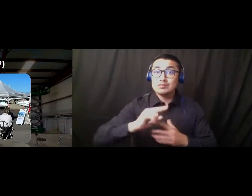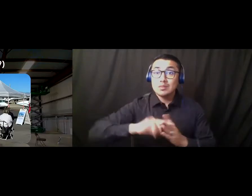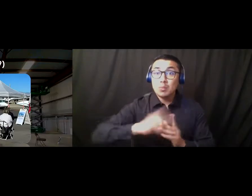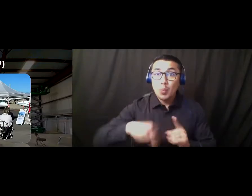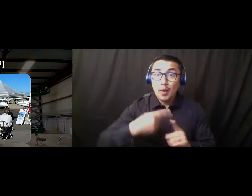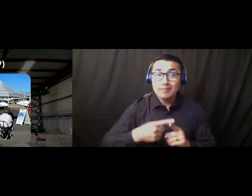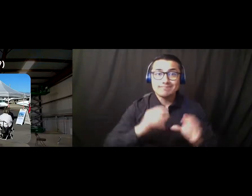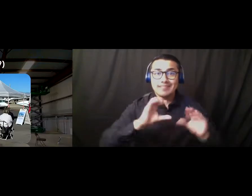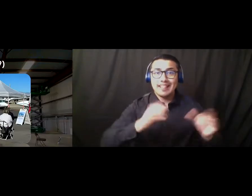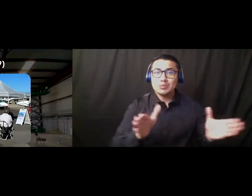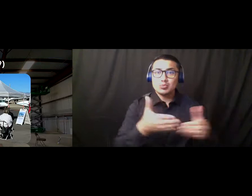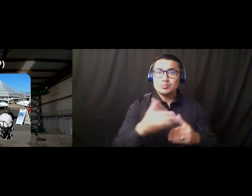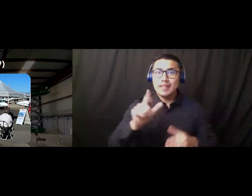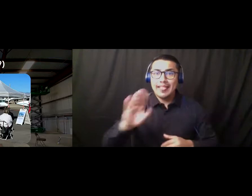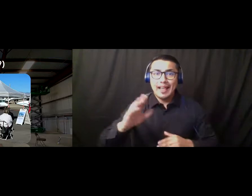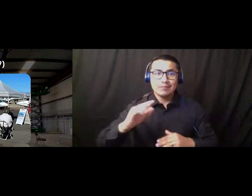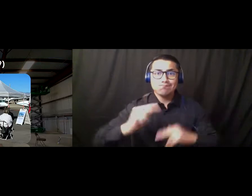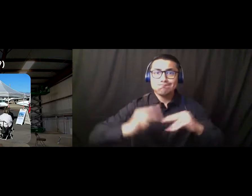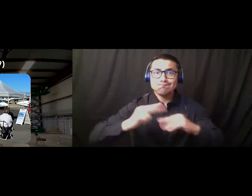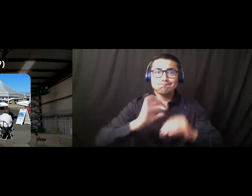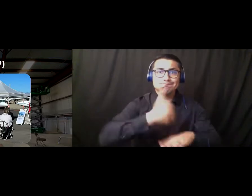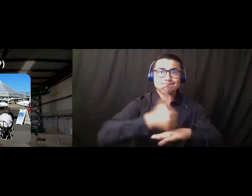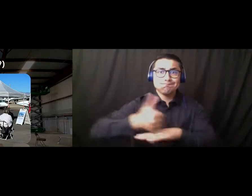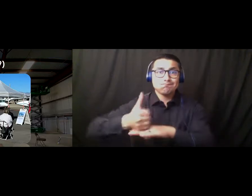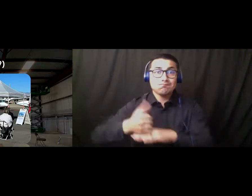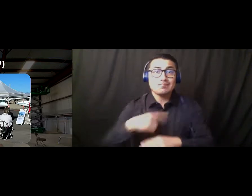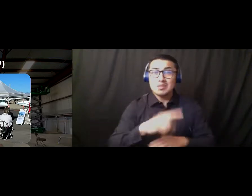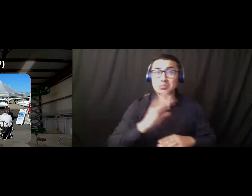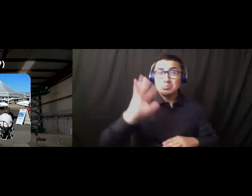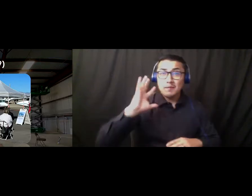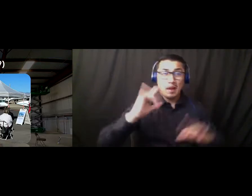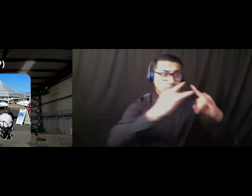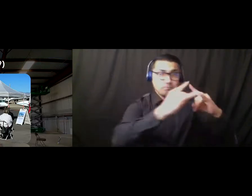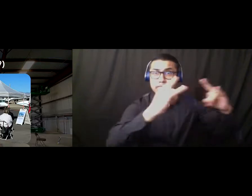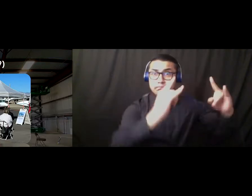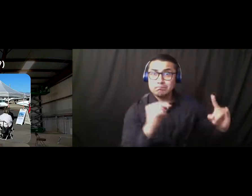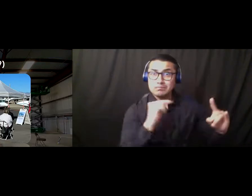being constructed. The adjacent hangar was remodeled and included a new airframe lab.